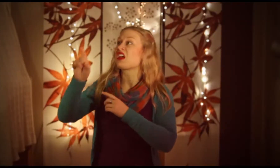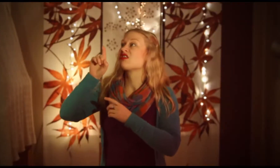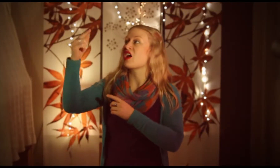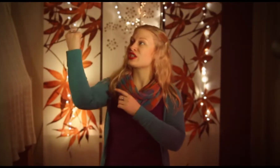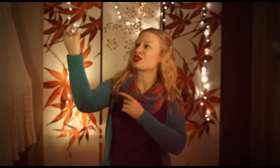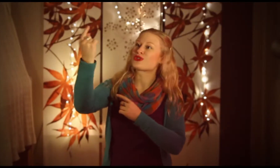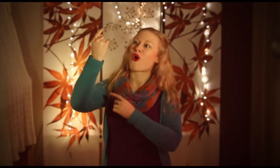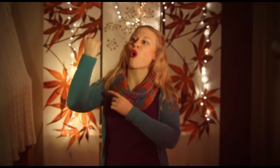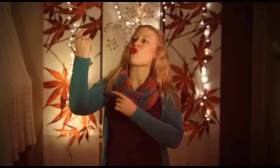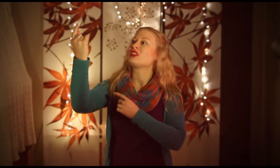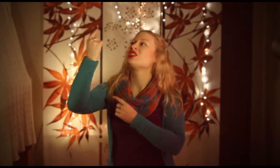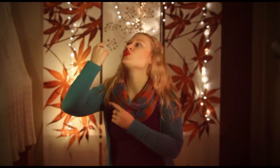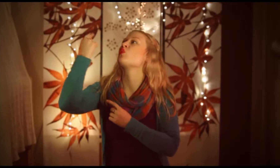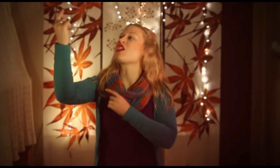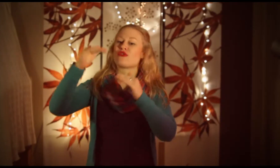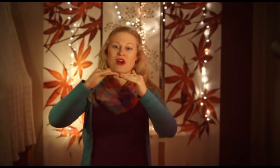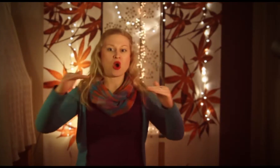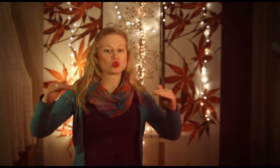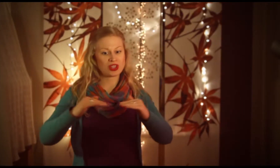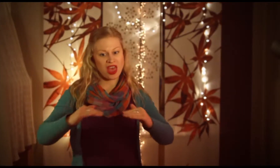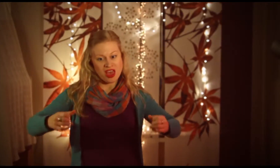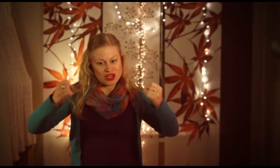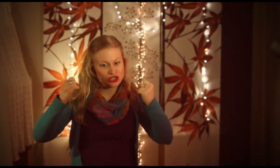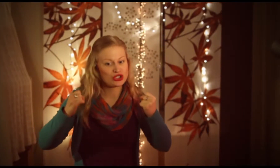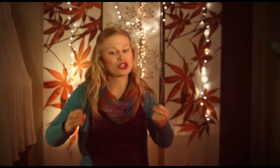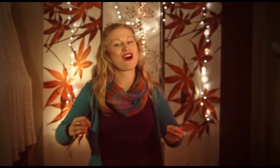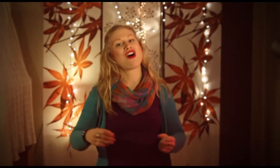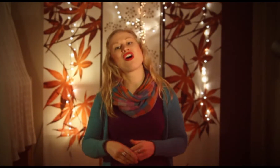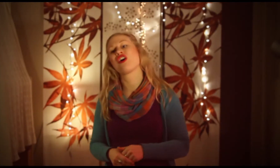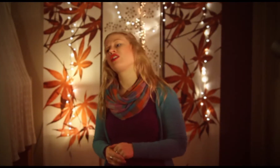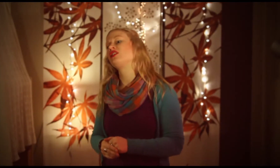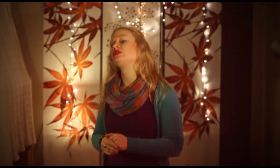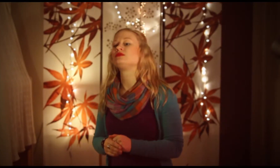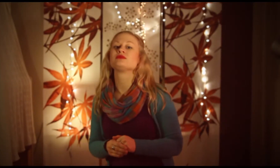there is only one foundation.